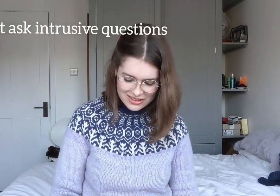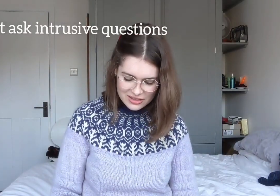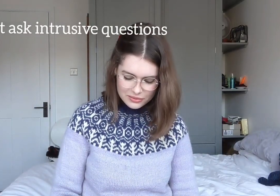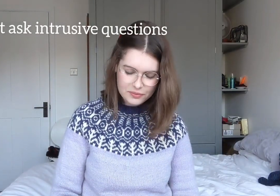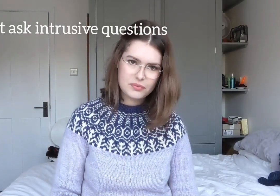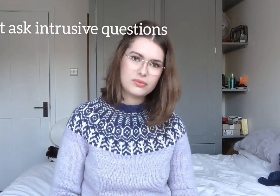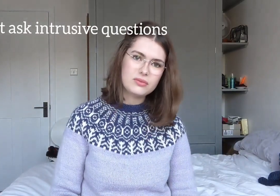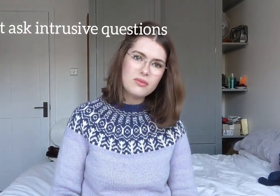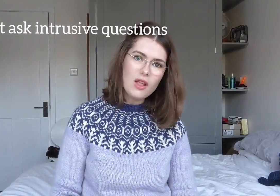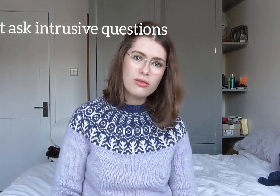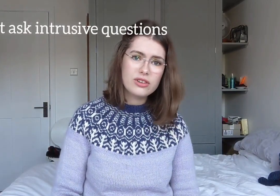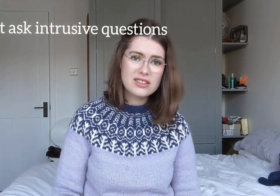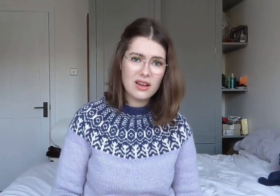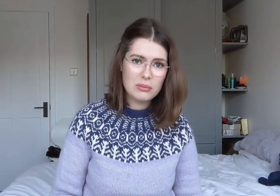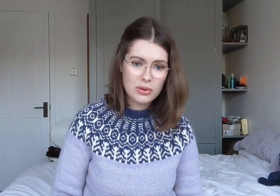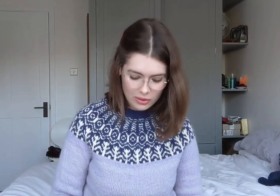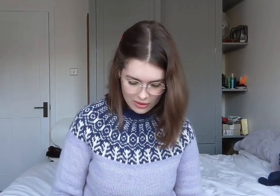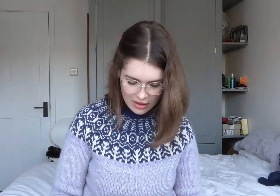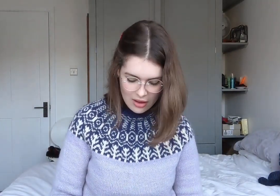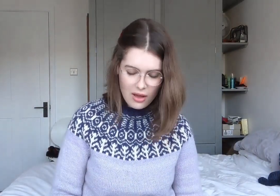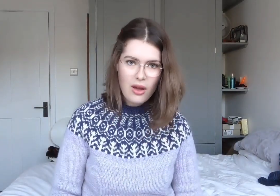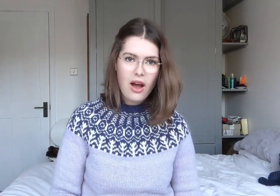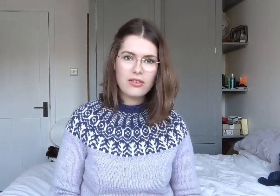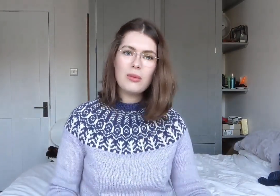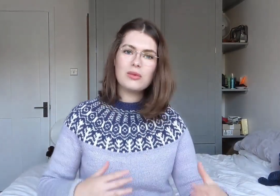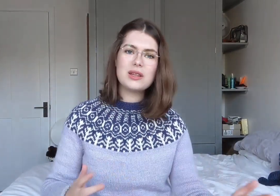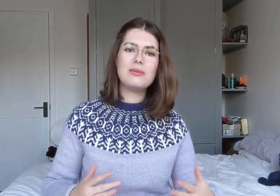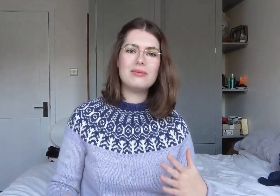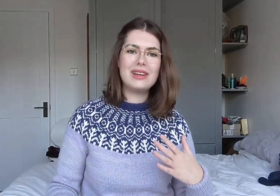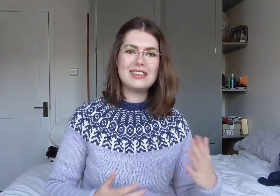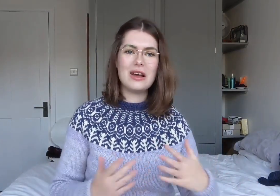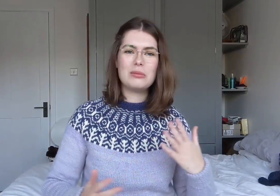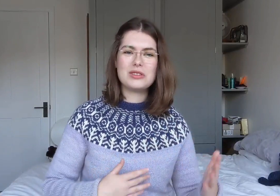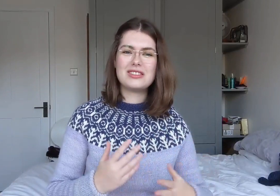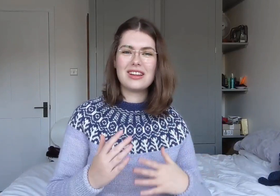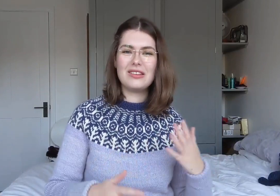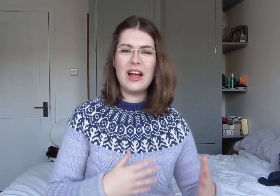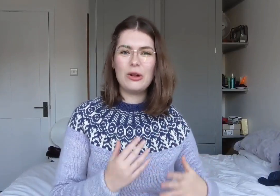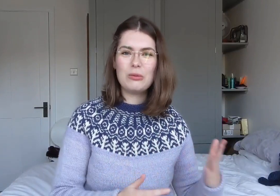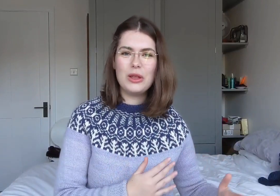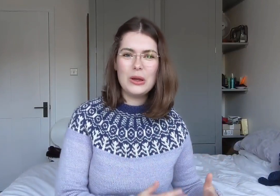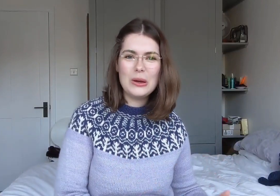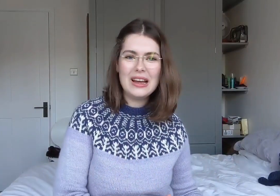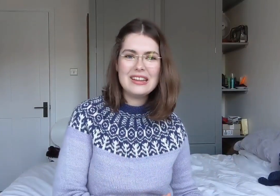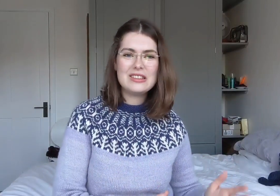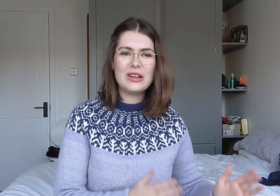For example I came up with some examples to try and help you